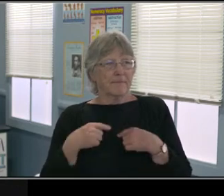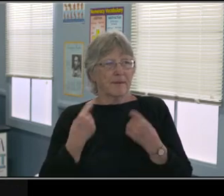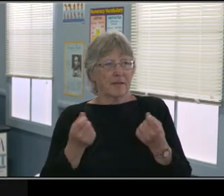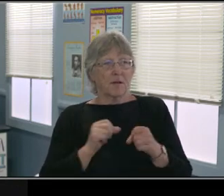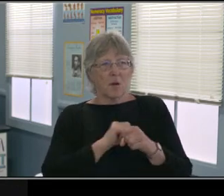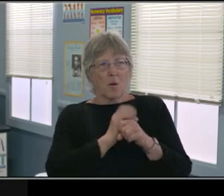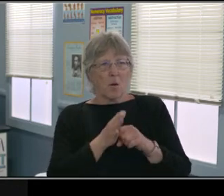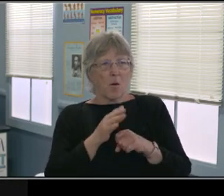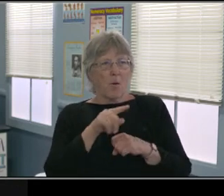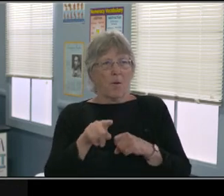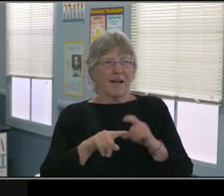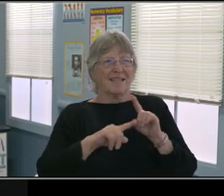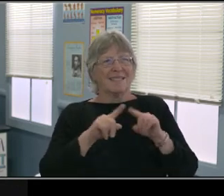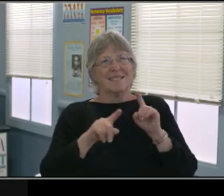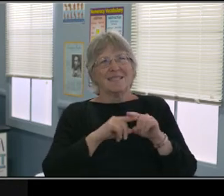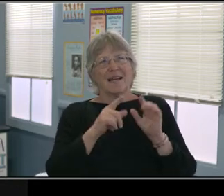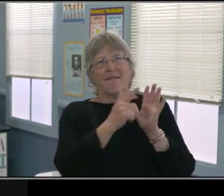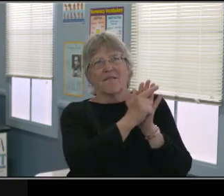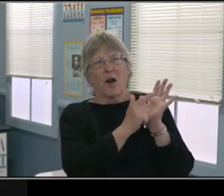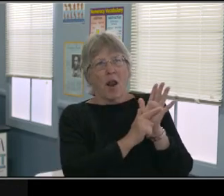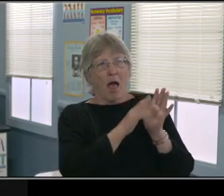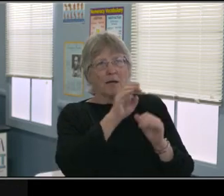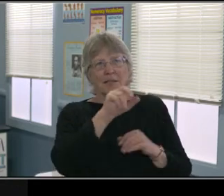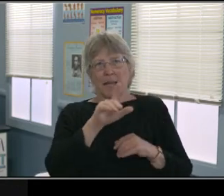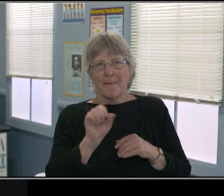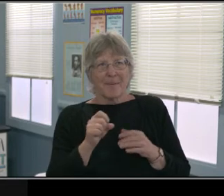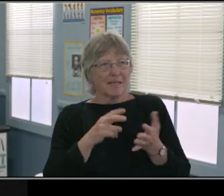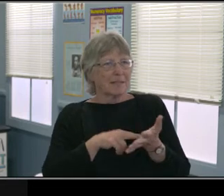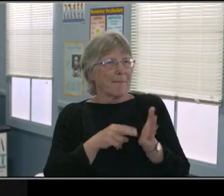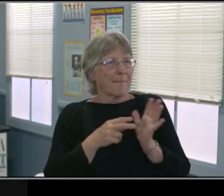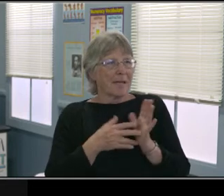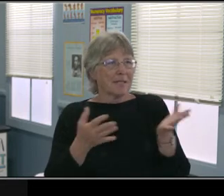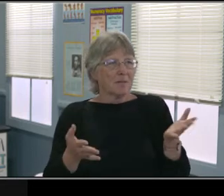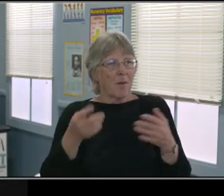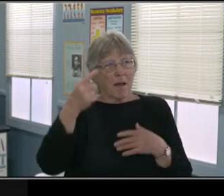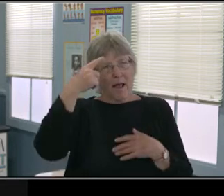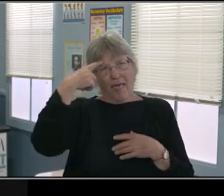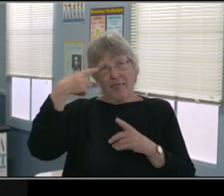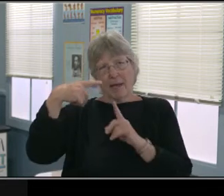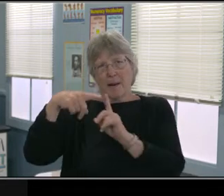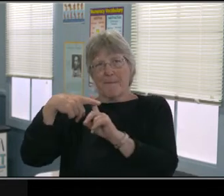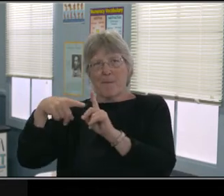because we can appreciate what was there and when we can have again, once the vaccine works, right?